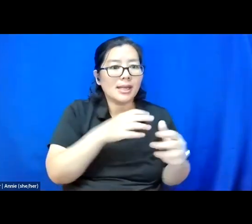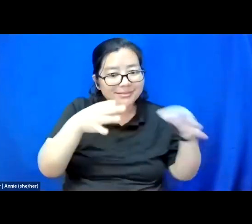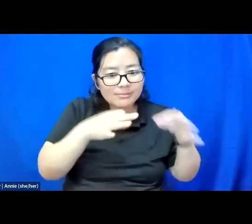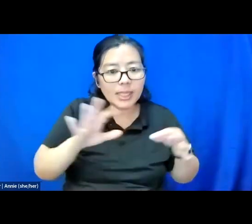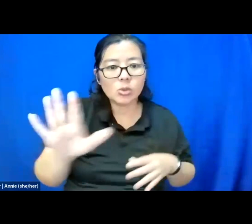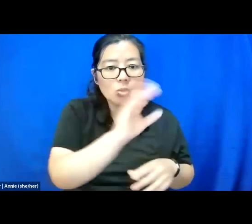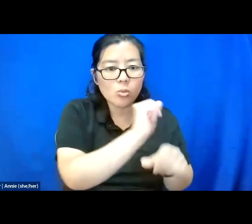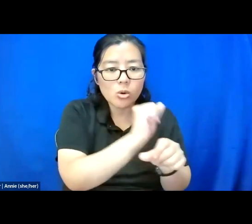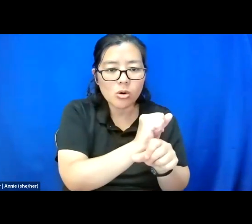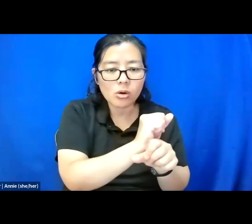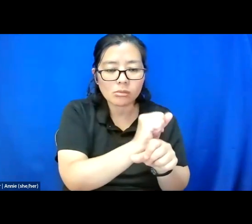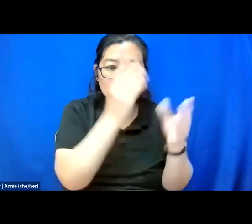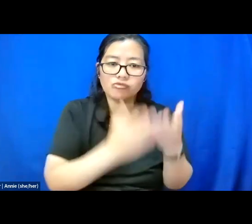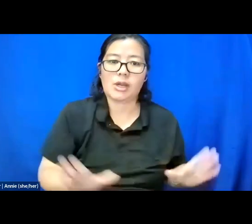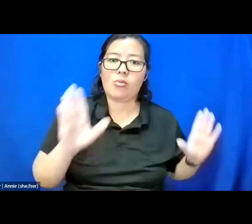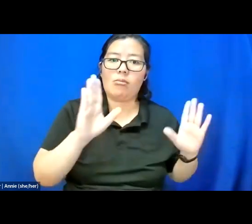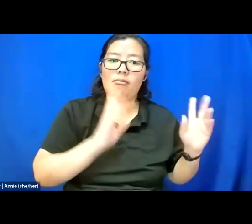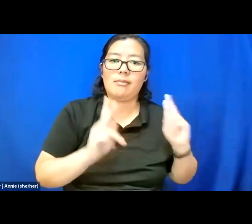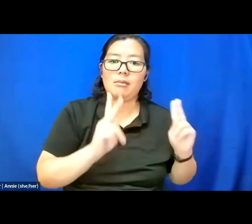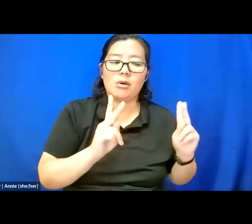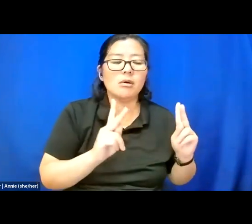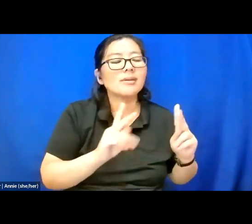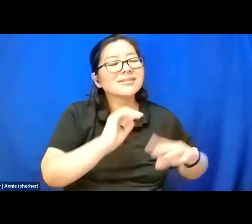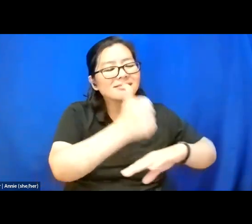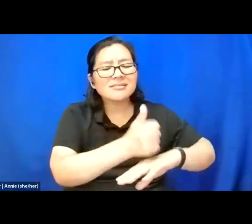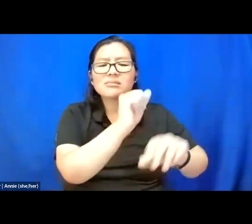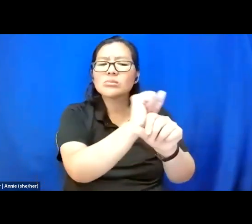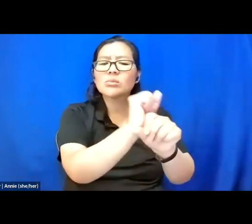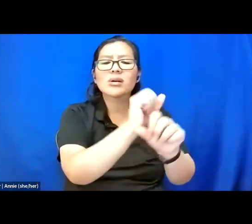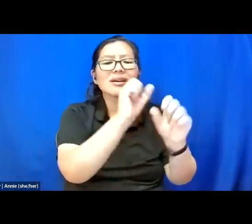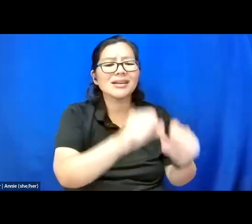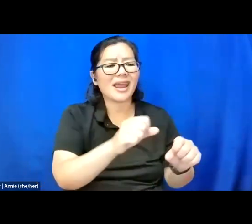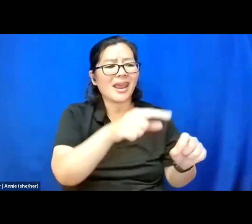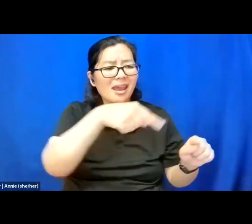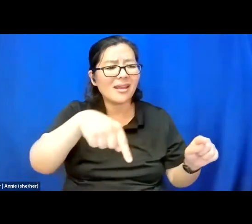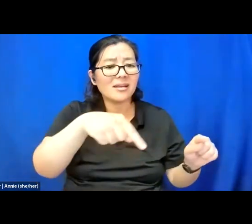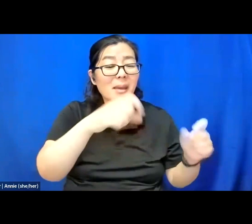that it can be understandable by as many people as possible.